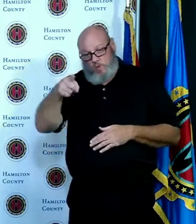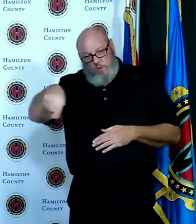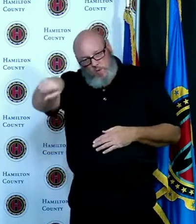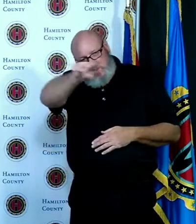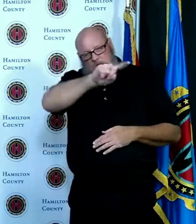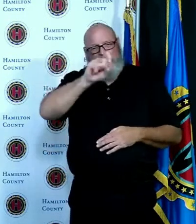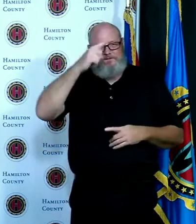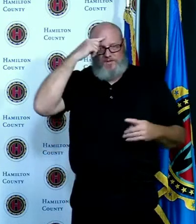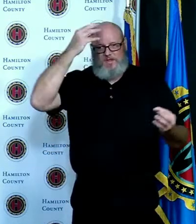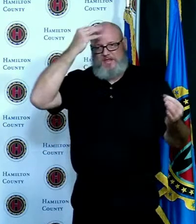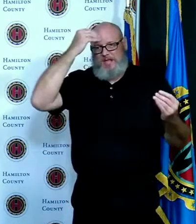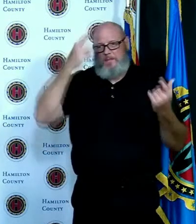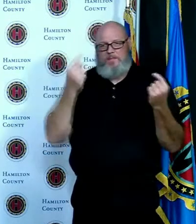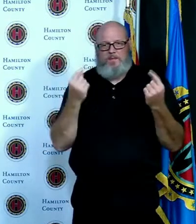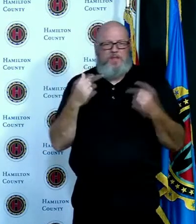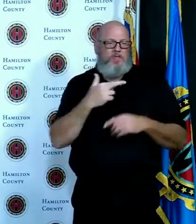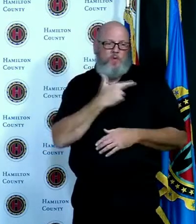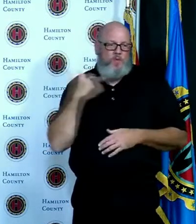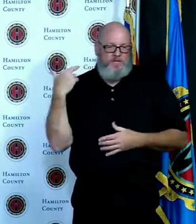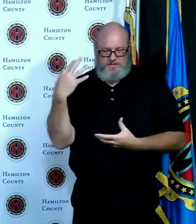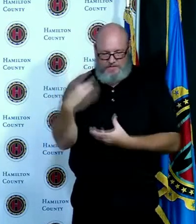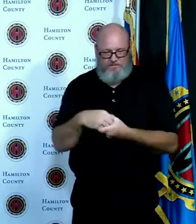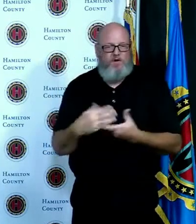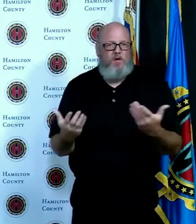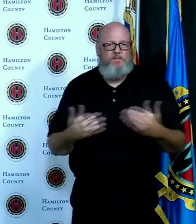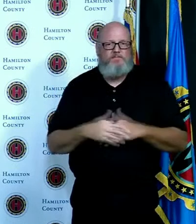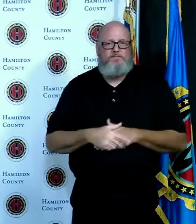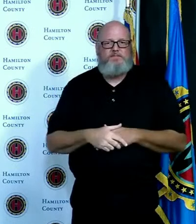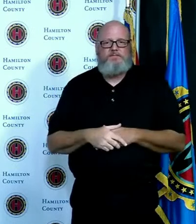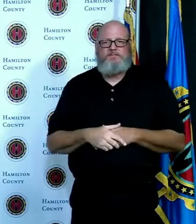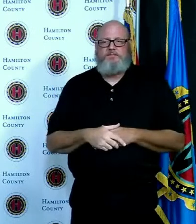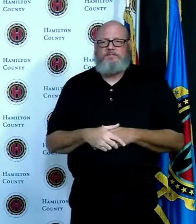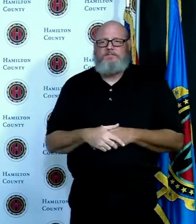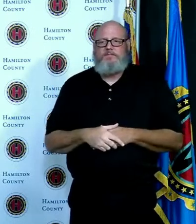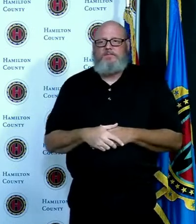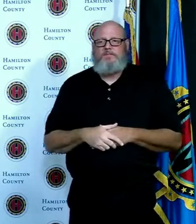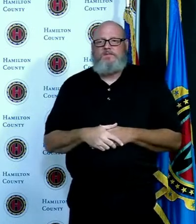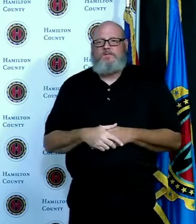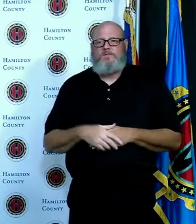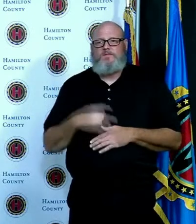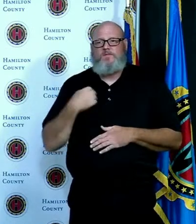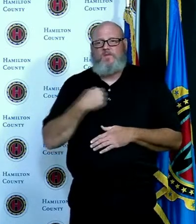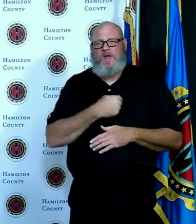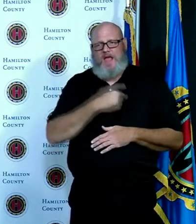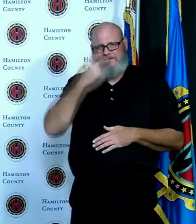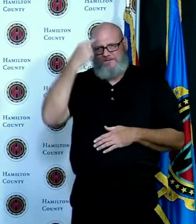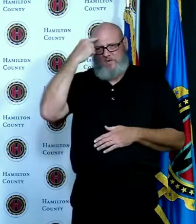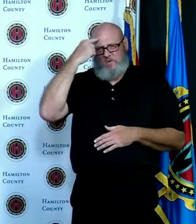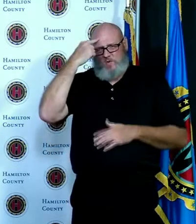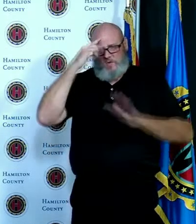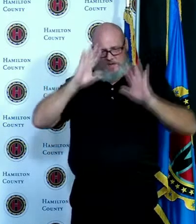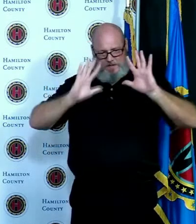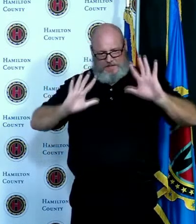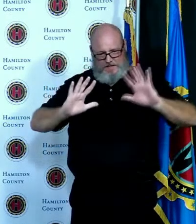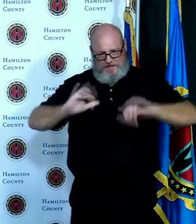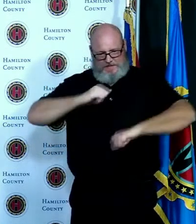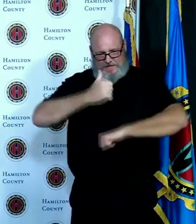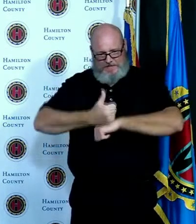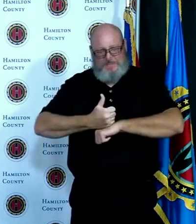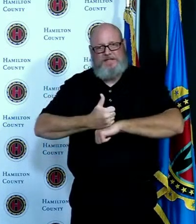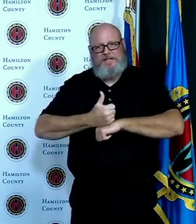already doing I think that mindset needs to be shifted for all of us in Hamilton County I mean